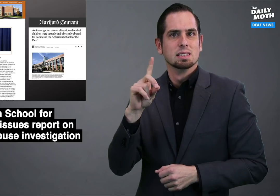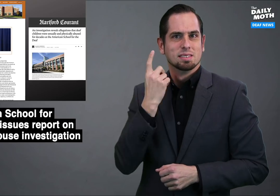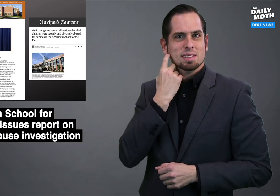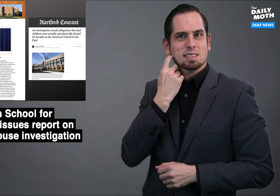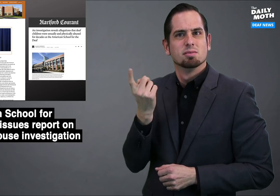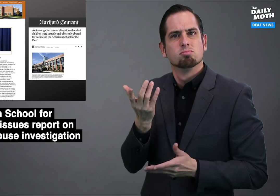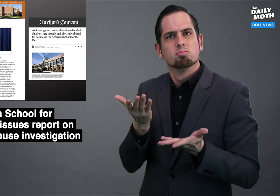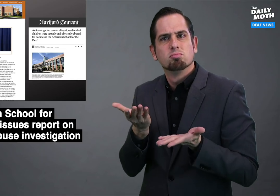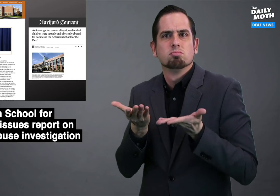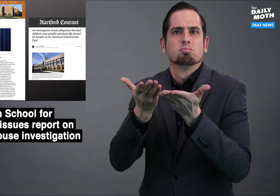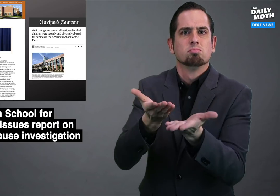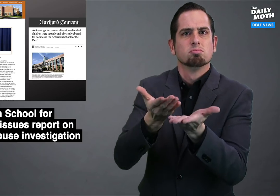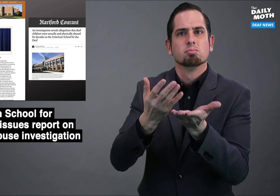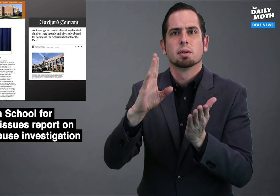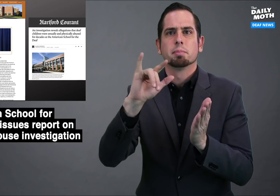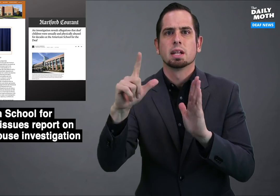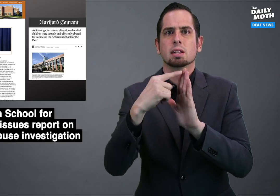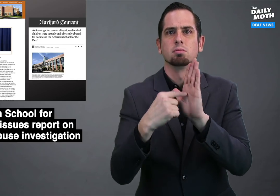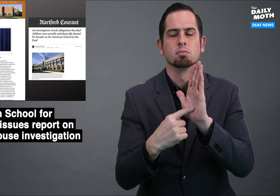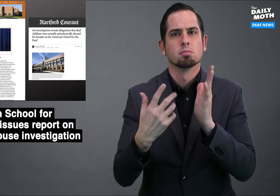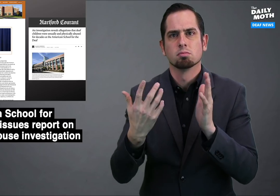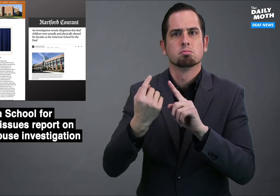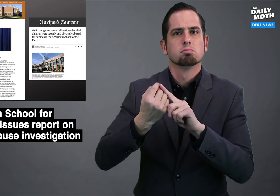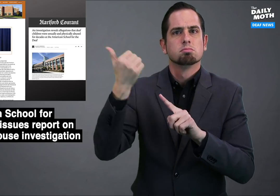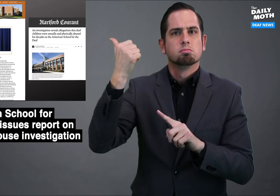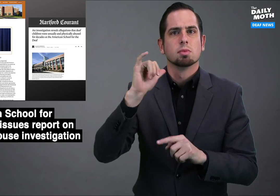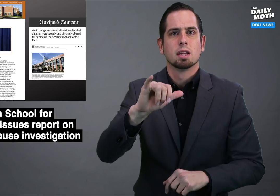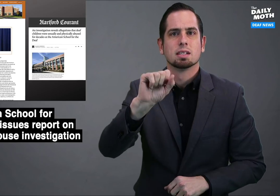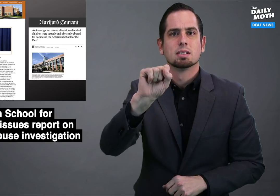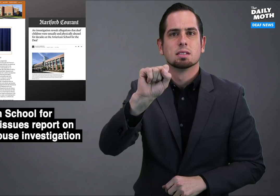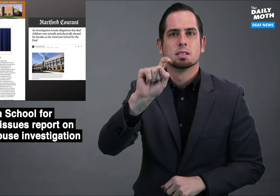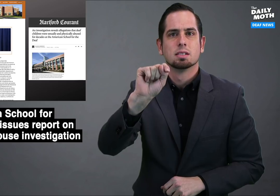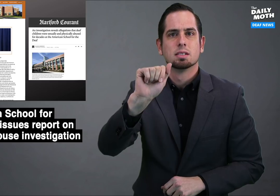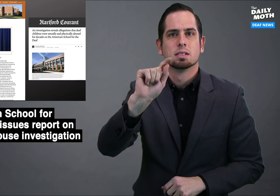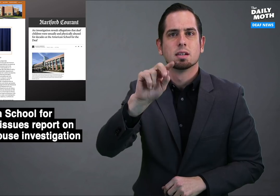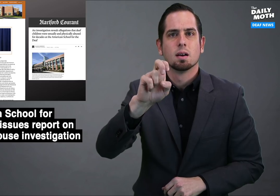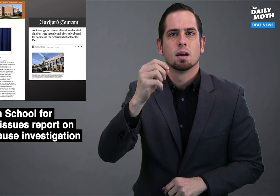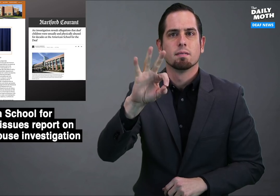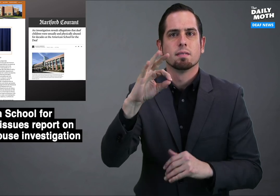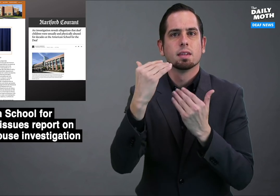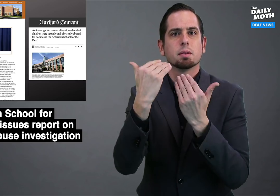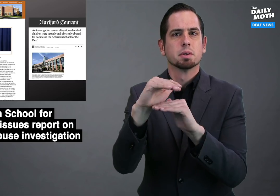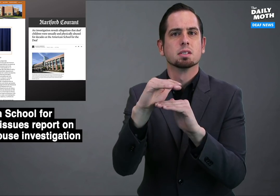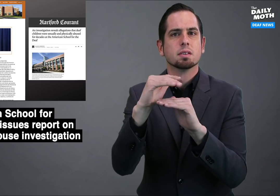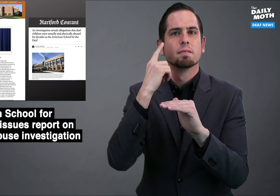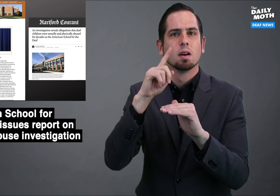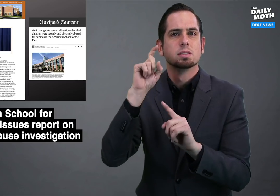a proposal to remove the statue of limitations for